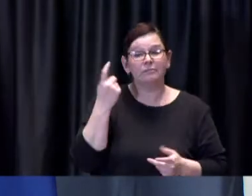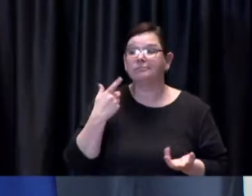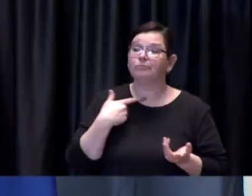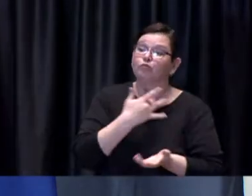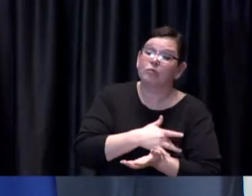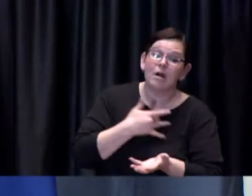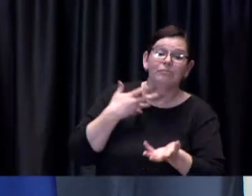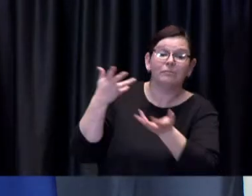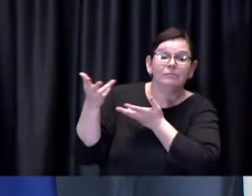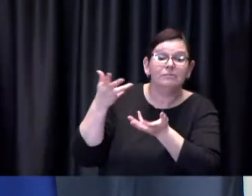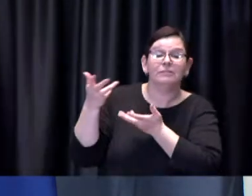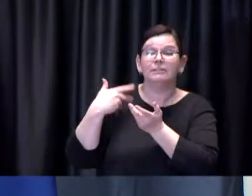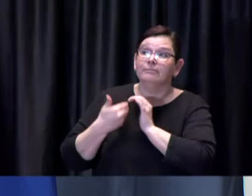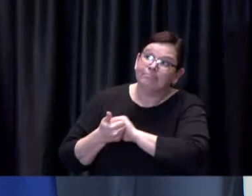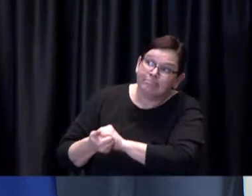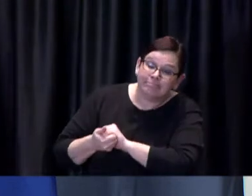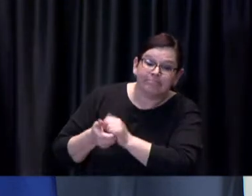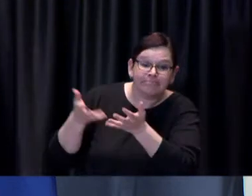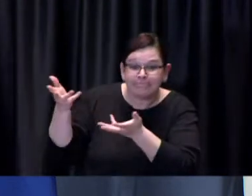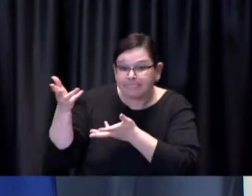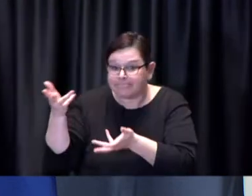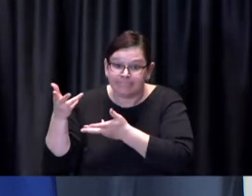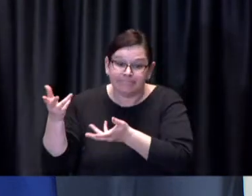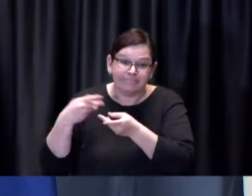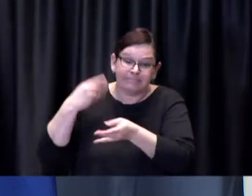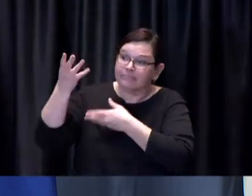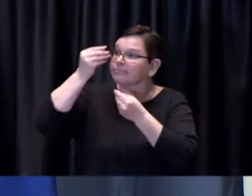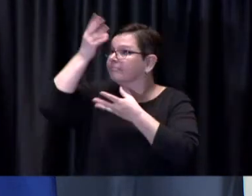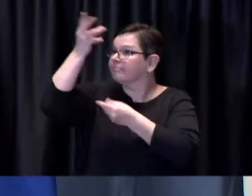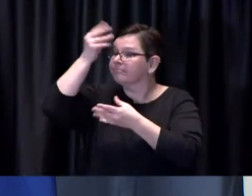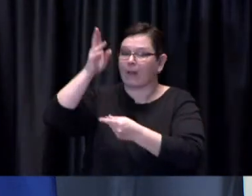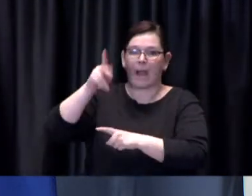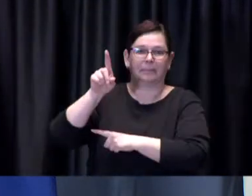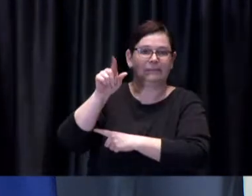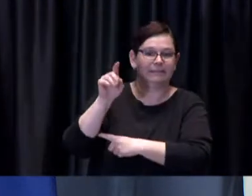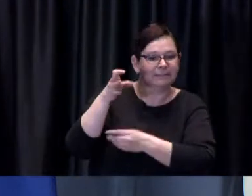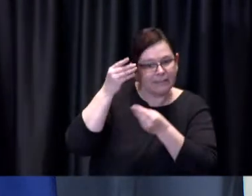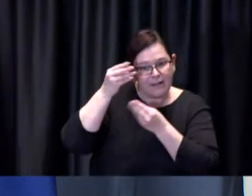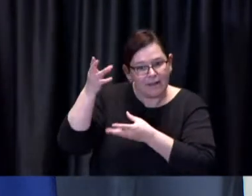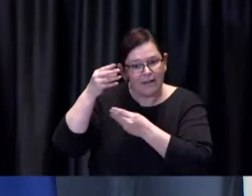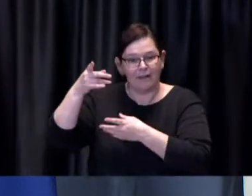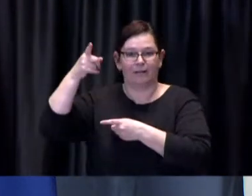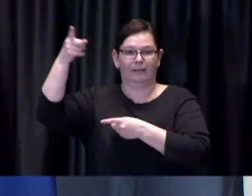we're actually seeing here on the ground so that the decision that they make is actually well